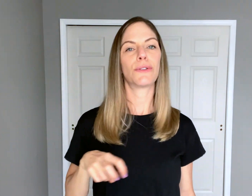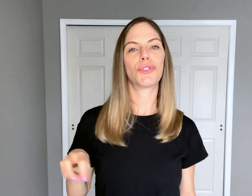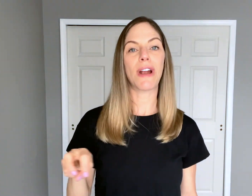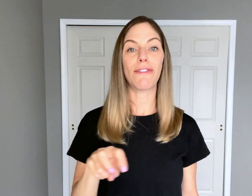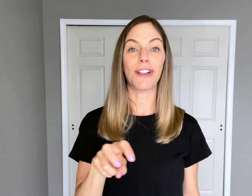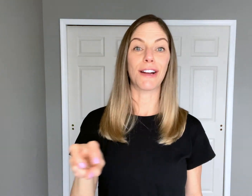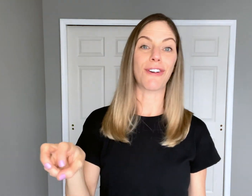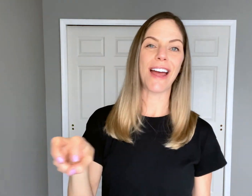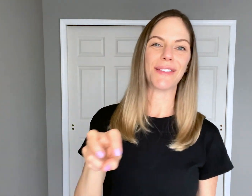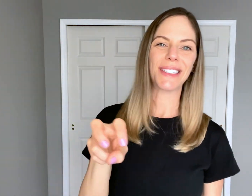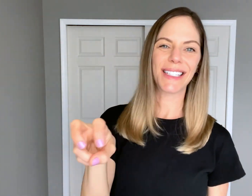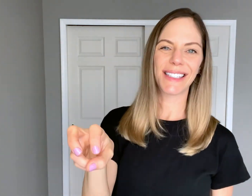"Traveling around"